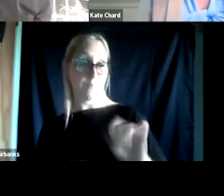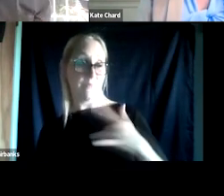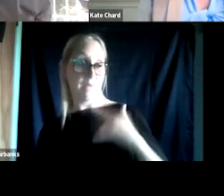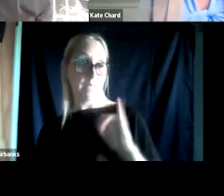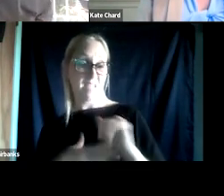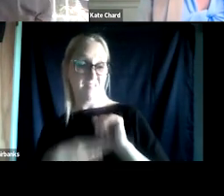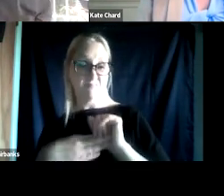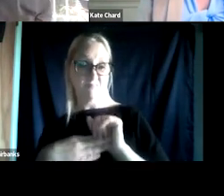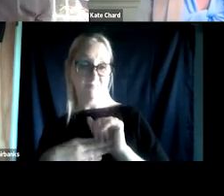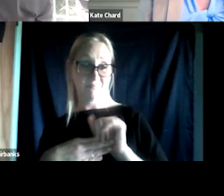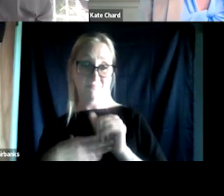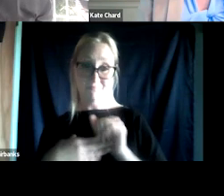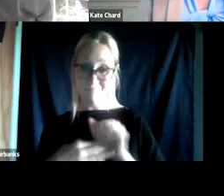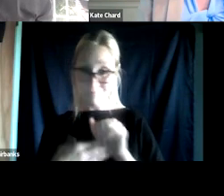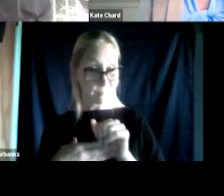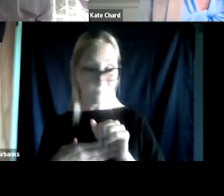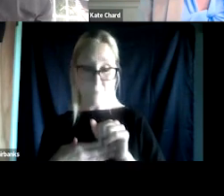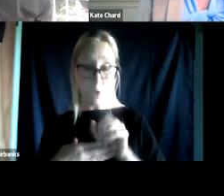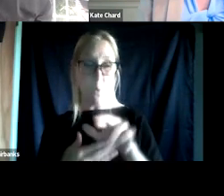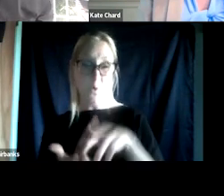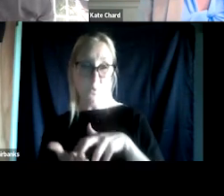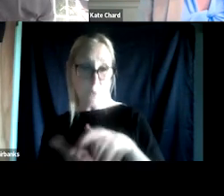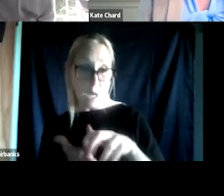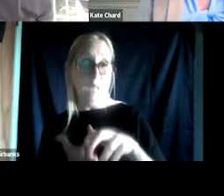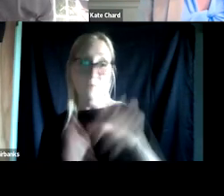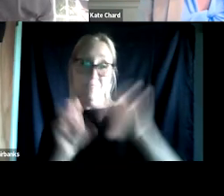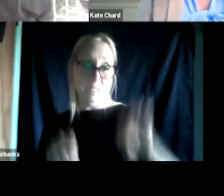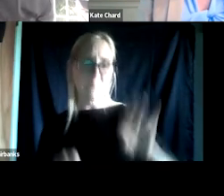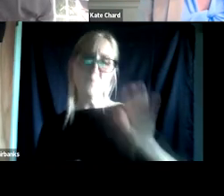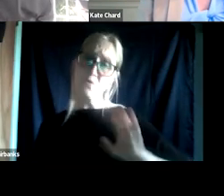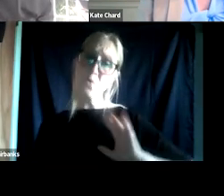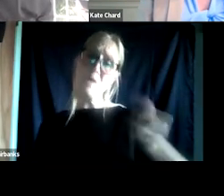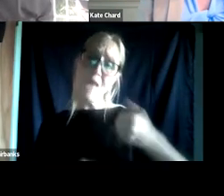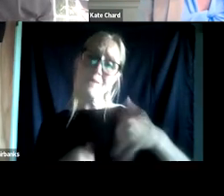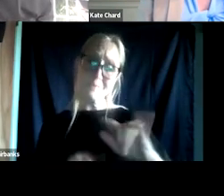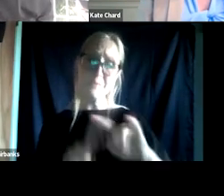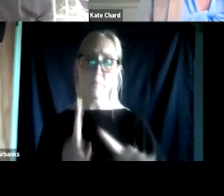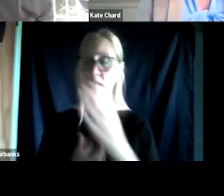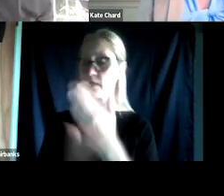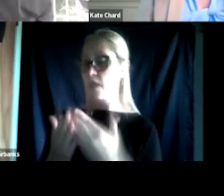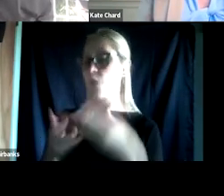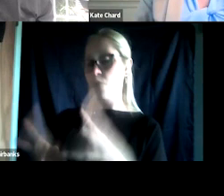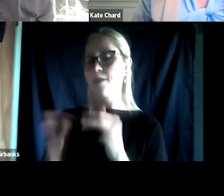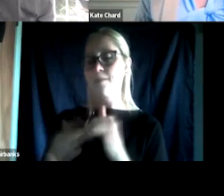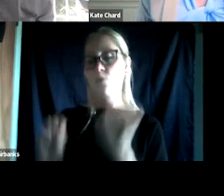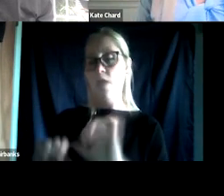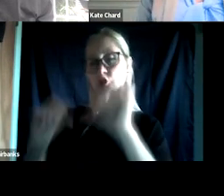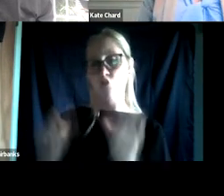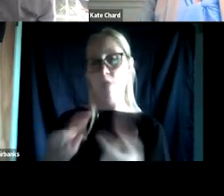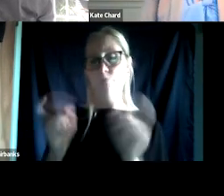and the VA is at times a very inflexible, rigid system, there are still ways that people within those systems can help shape the response that we give